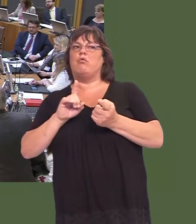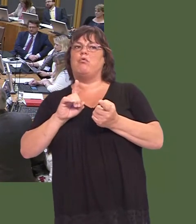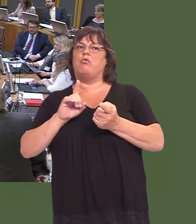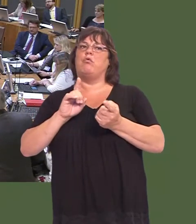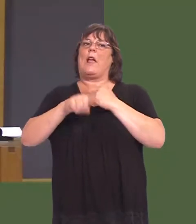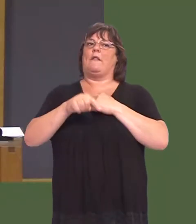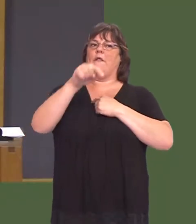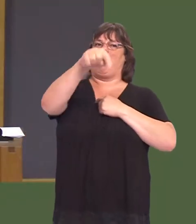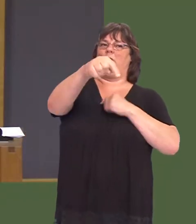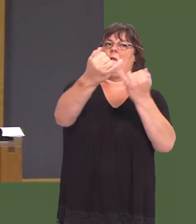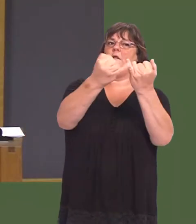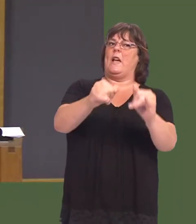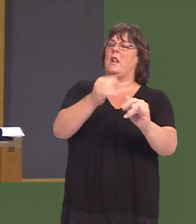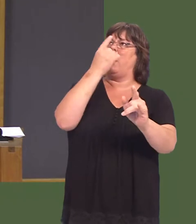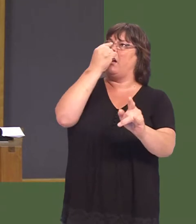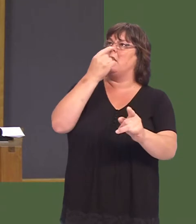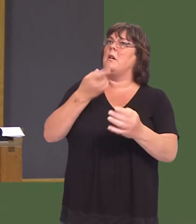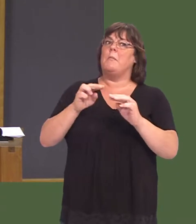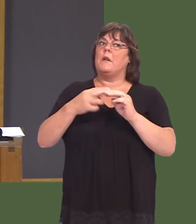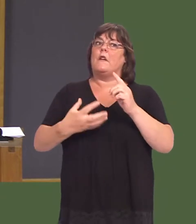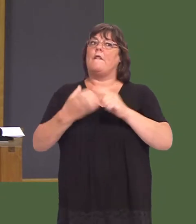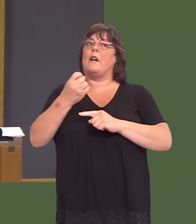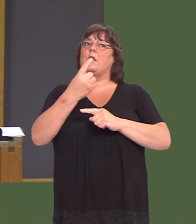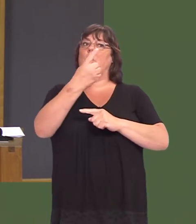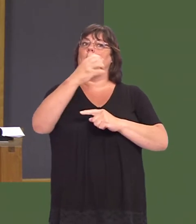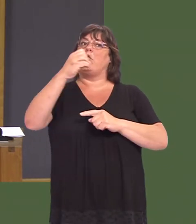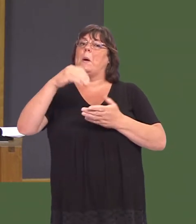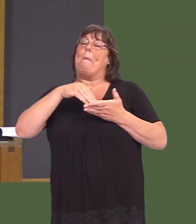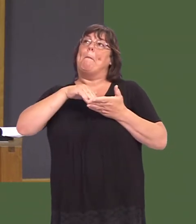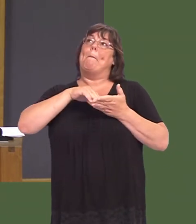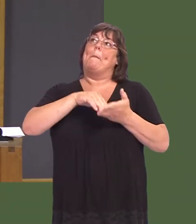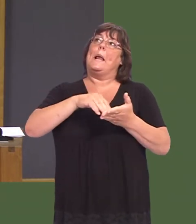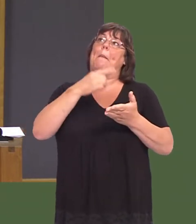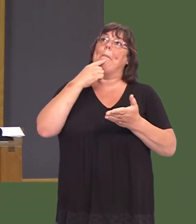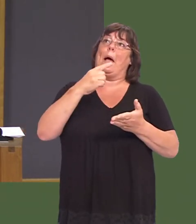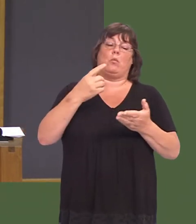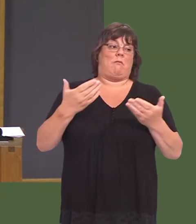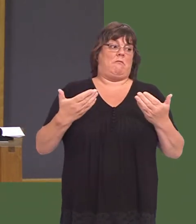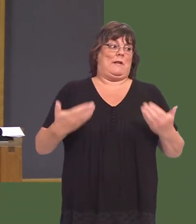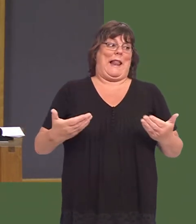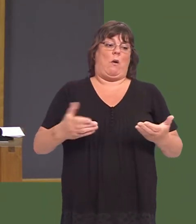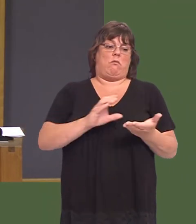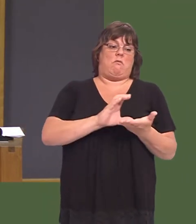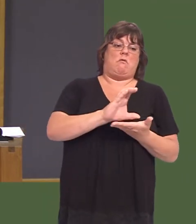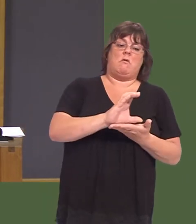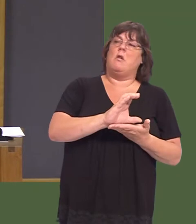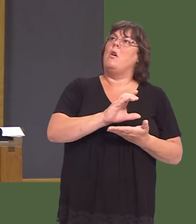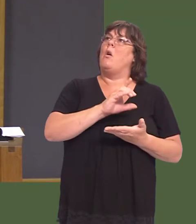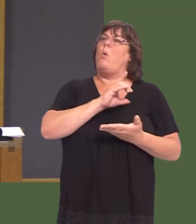And, if itís possible to find £100 million upfront, effectively, now, why is it impossible